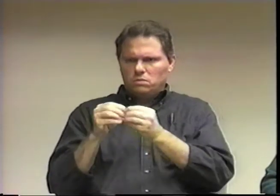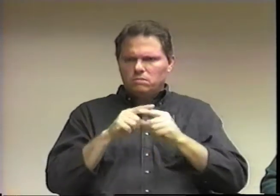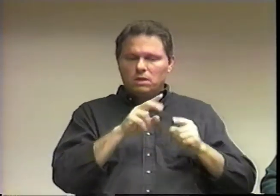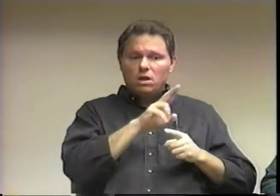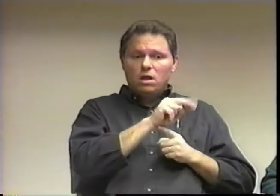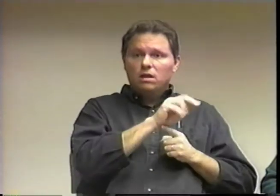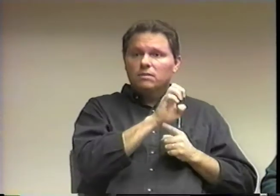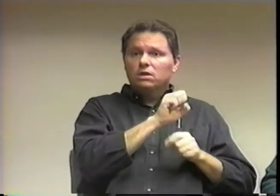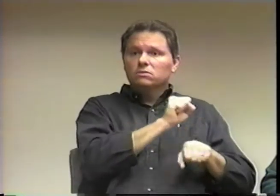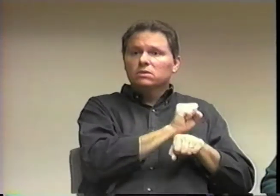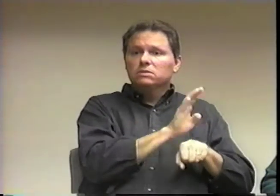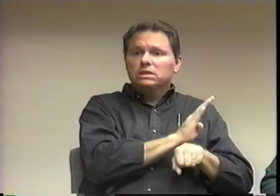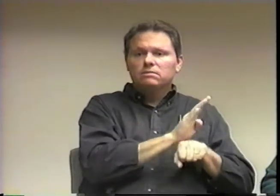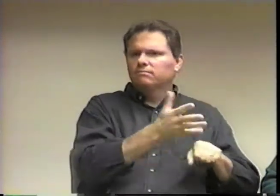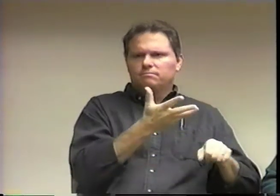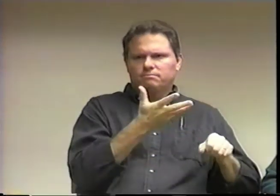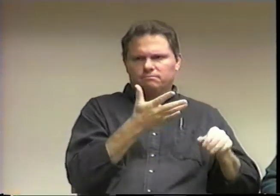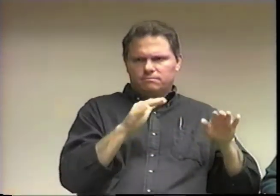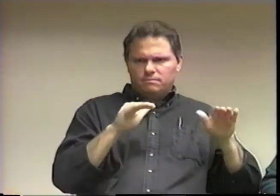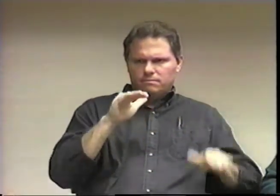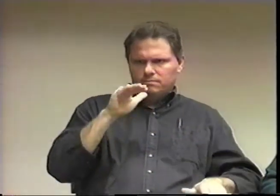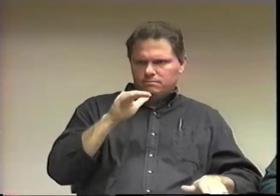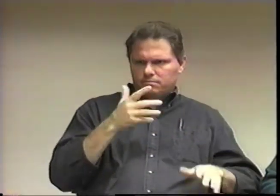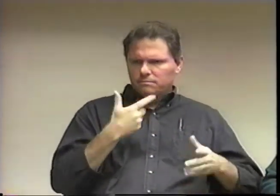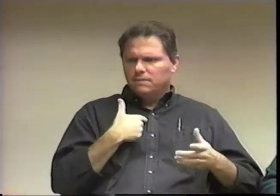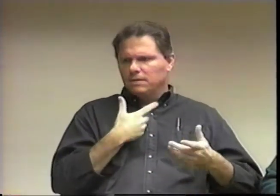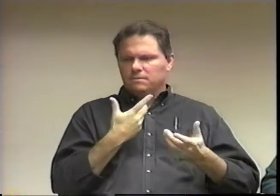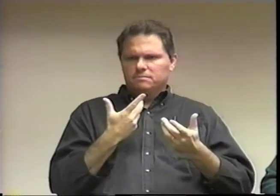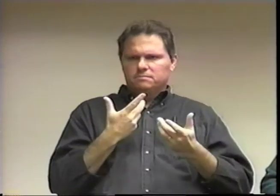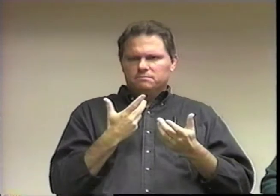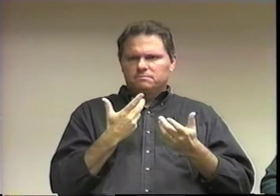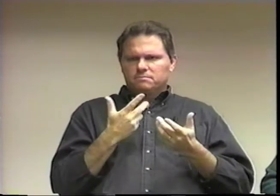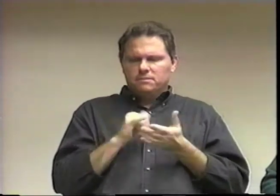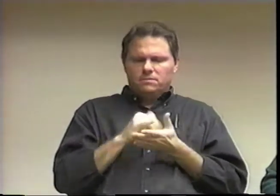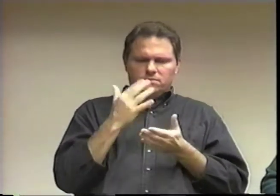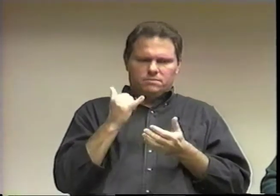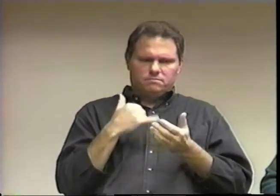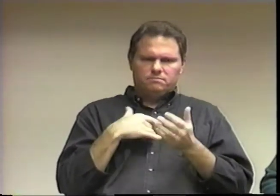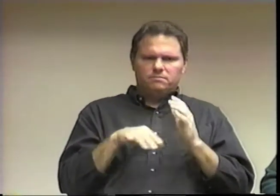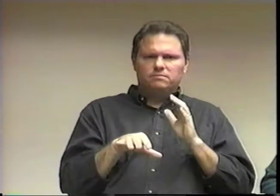but the economy wasn't so great.